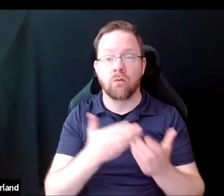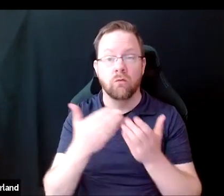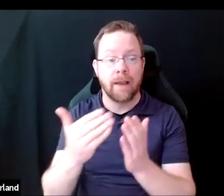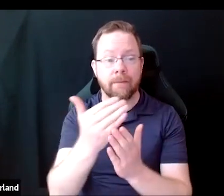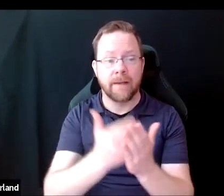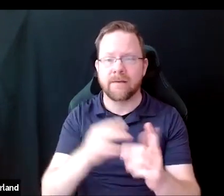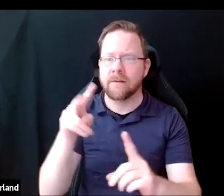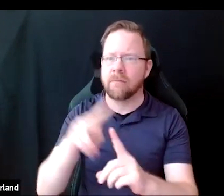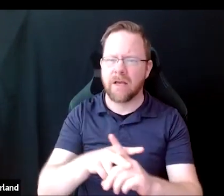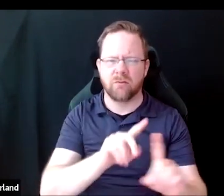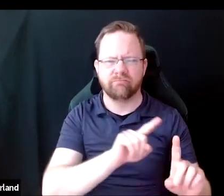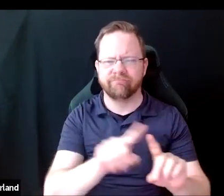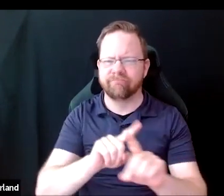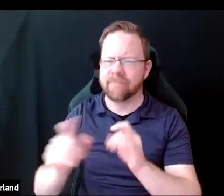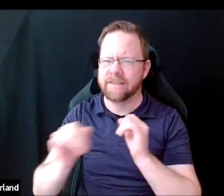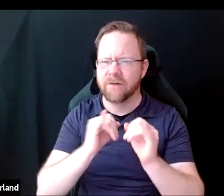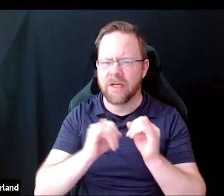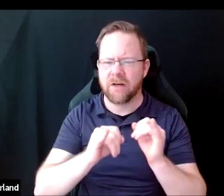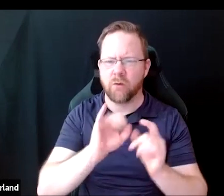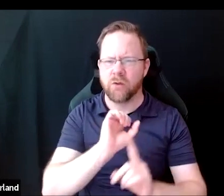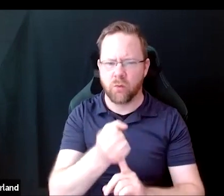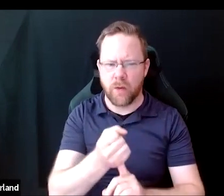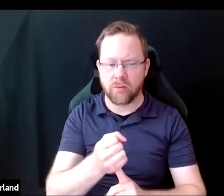of different interview settings, including internships,